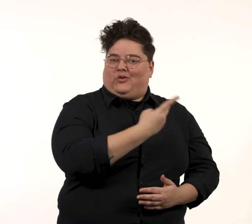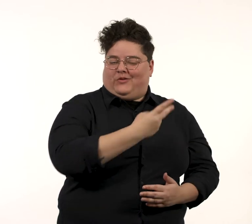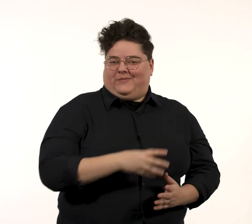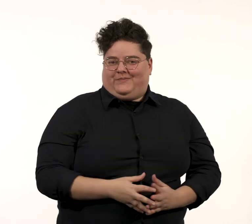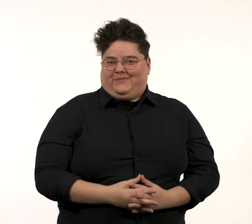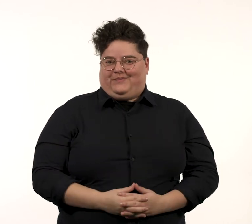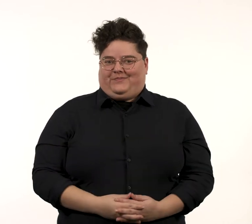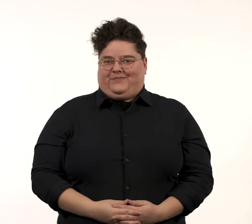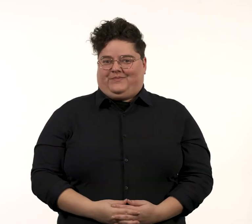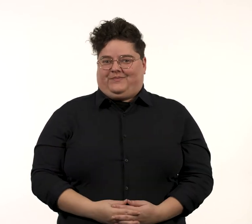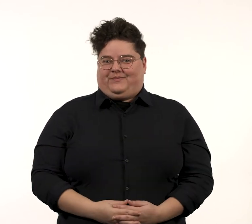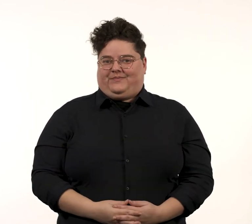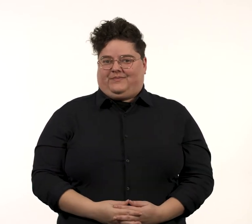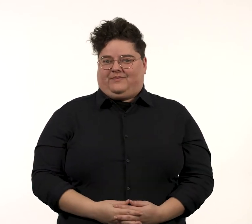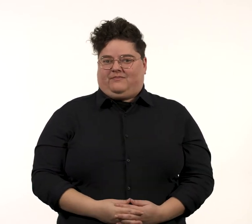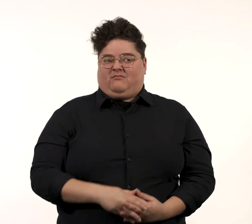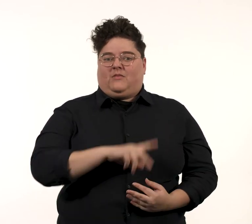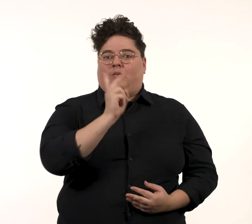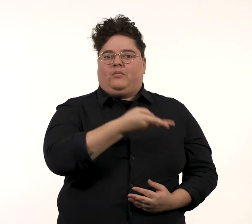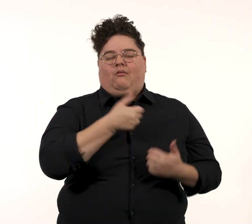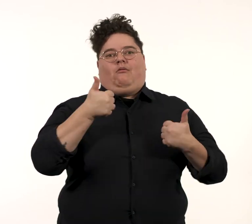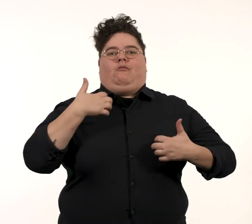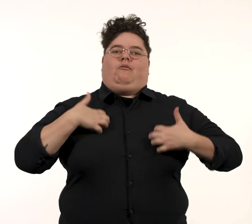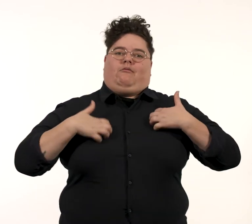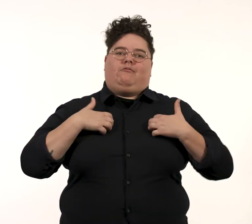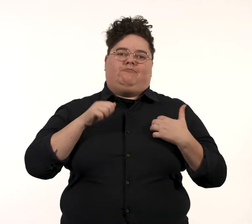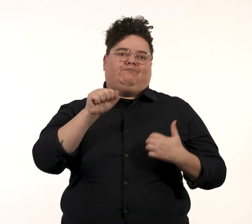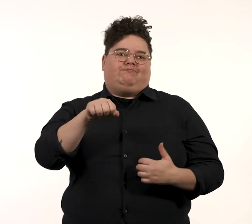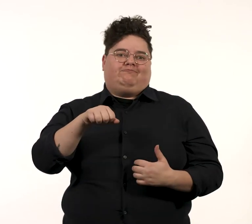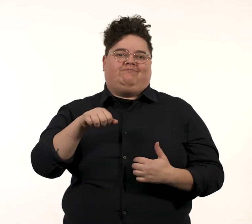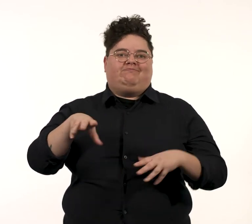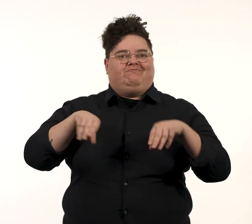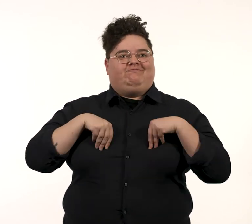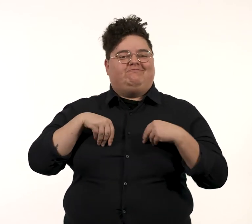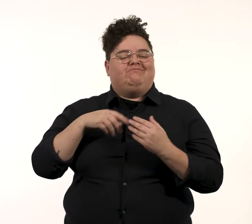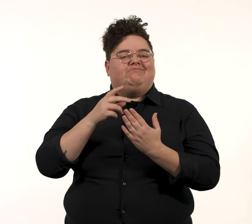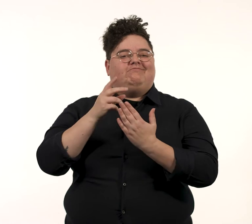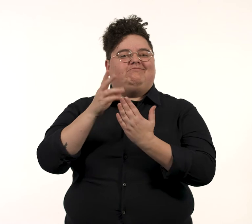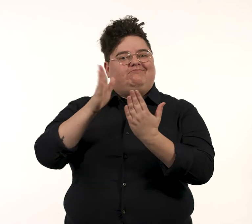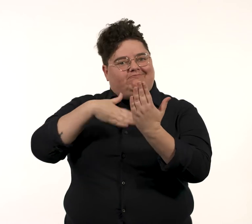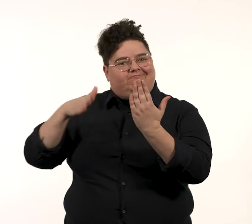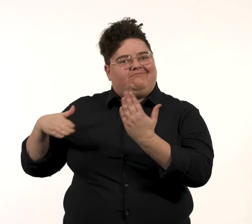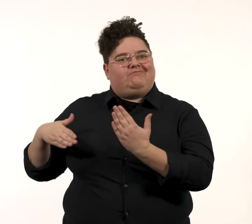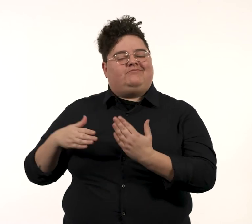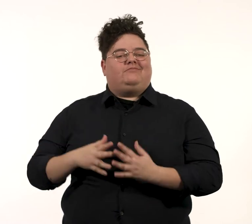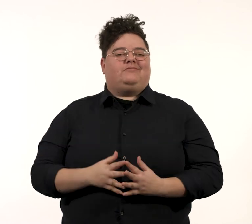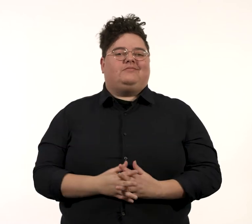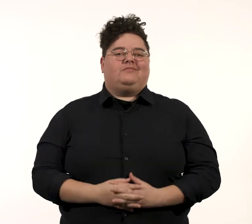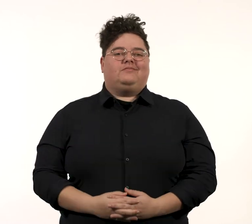Jackman and Furness happily agreed.